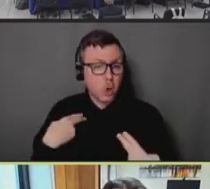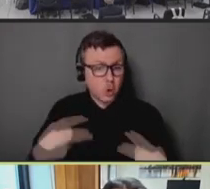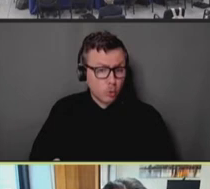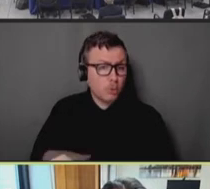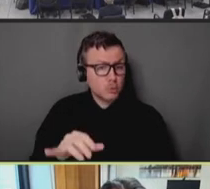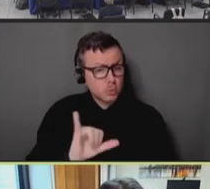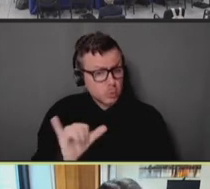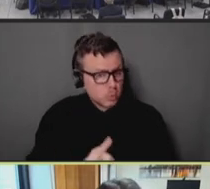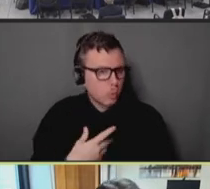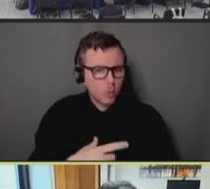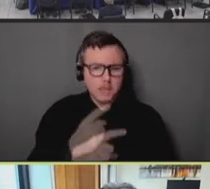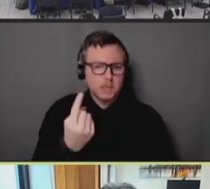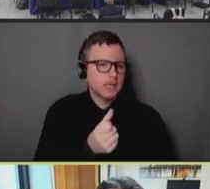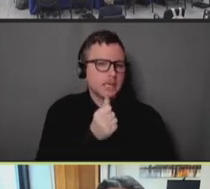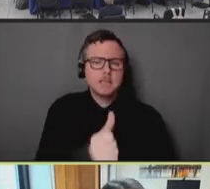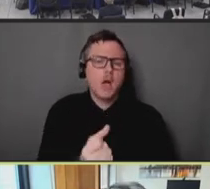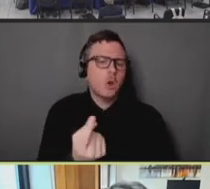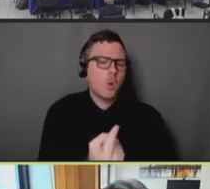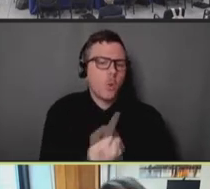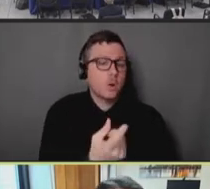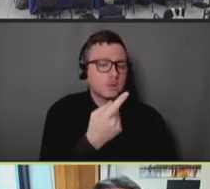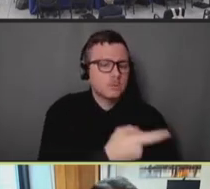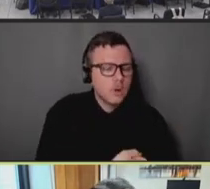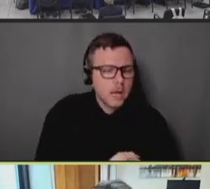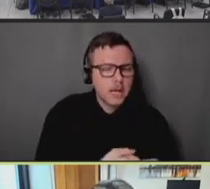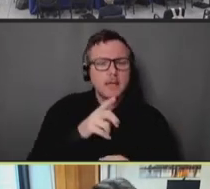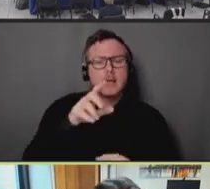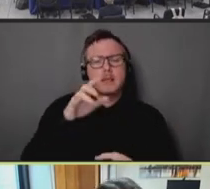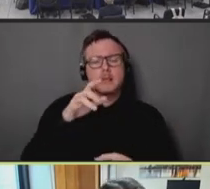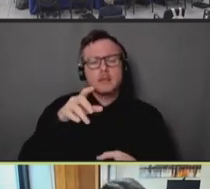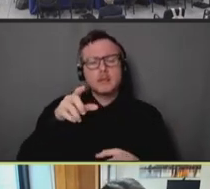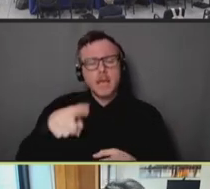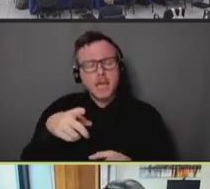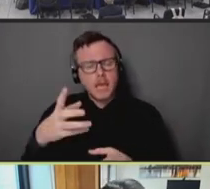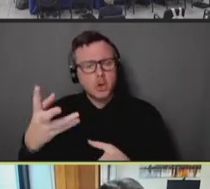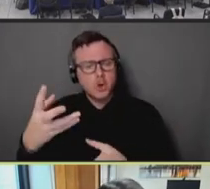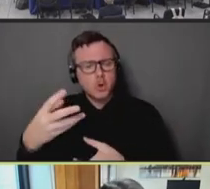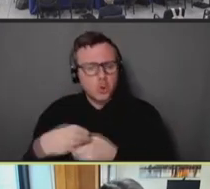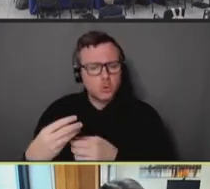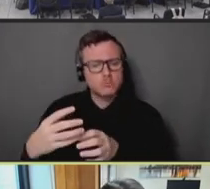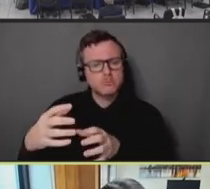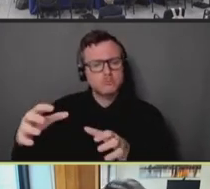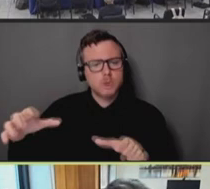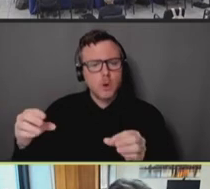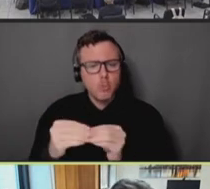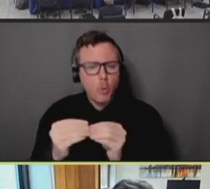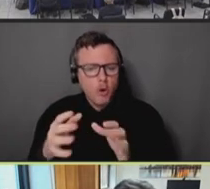That goes a long way to getting them back, engaged, and building a stronger, trusting dialog.